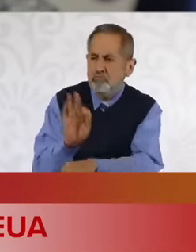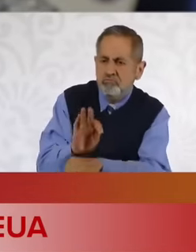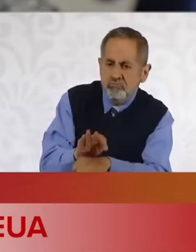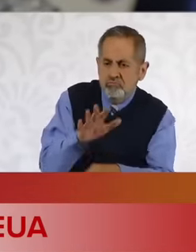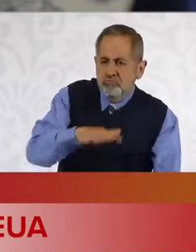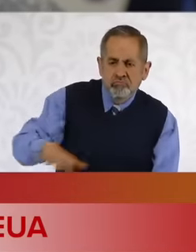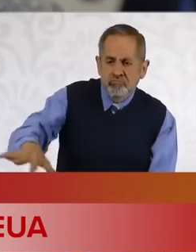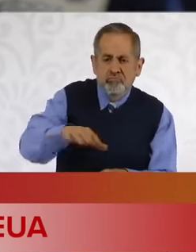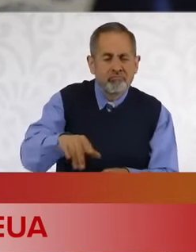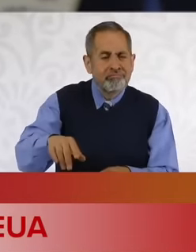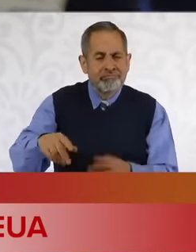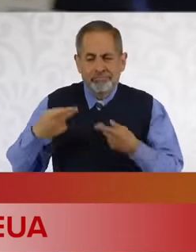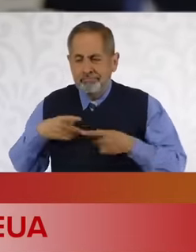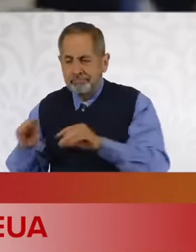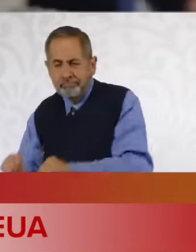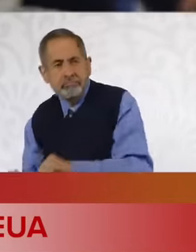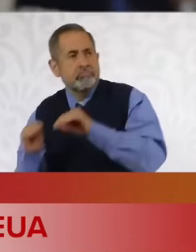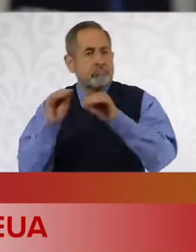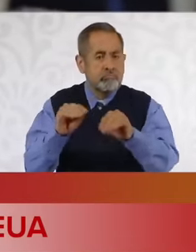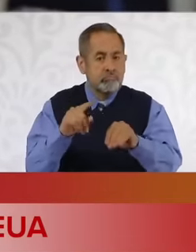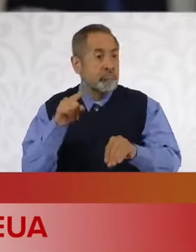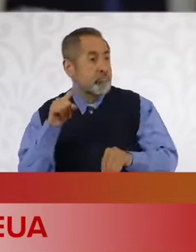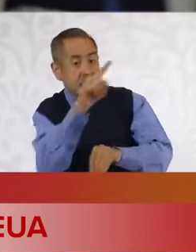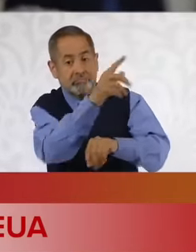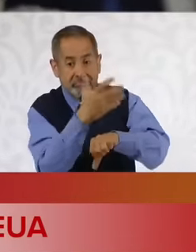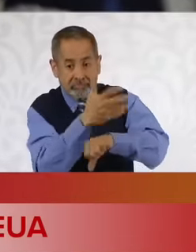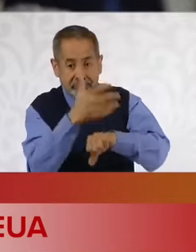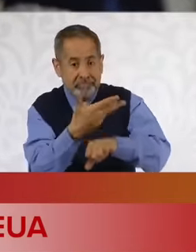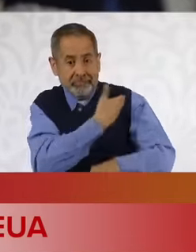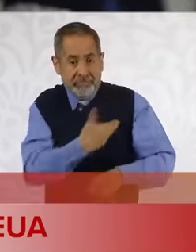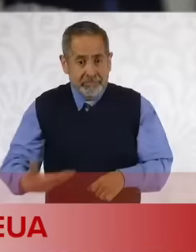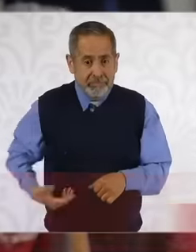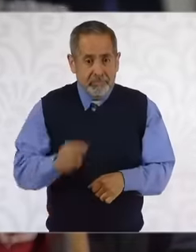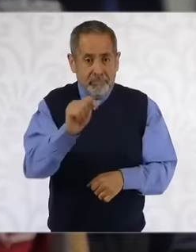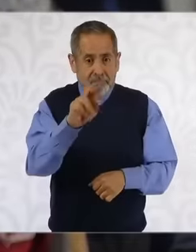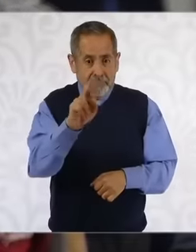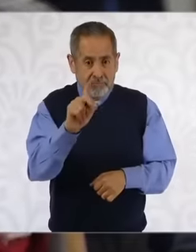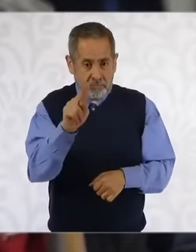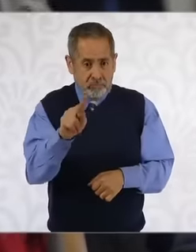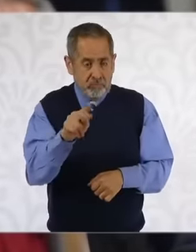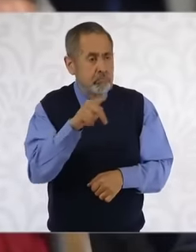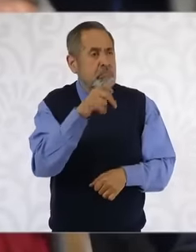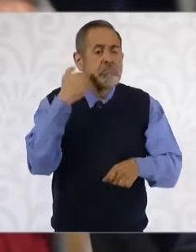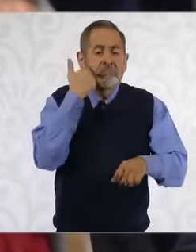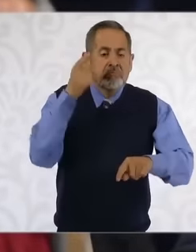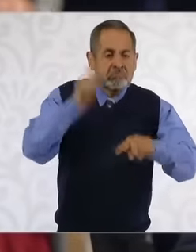of a mass deportation that President-elect Donald Trump intends to carry out and secondly, what